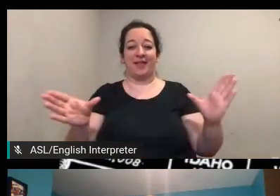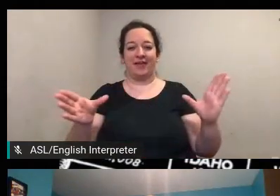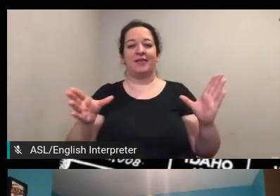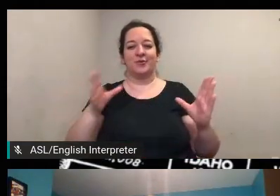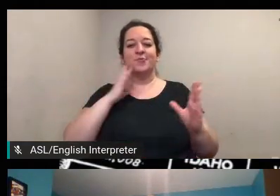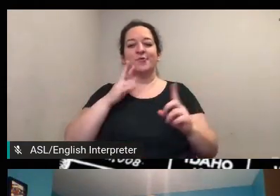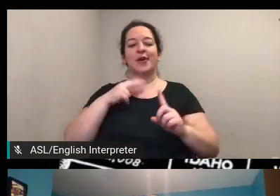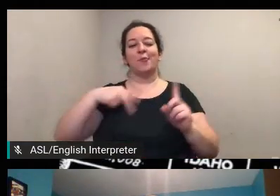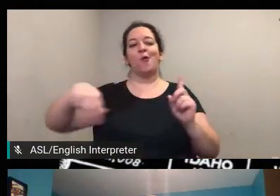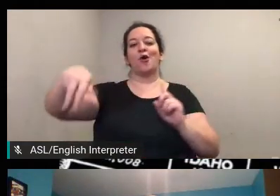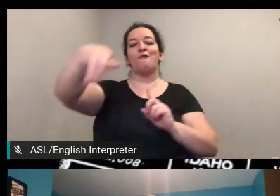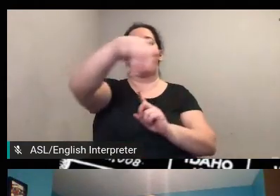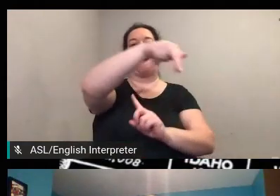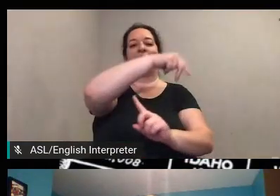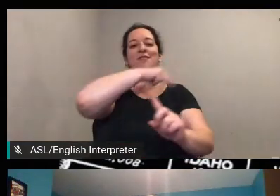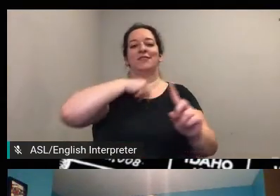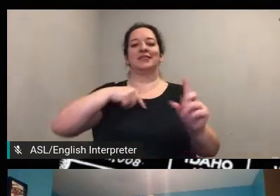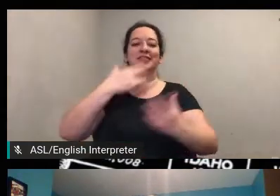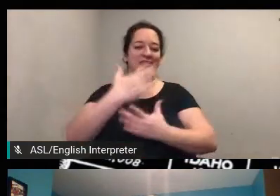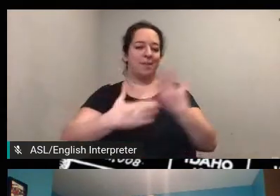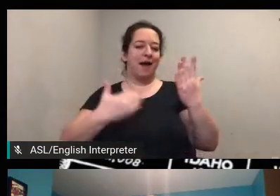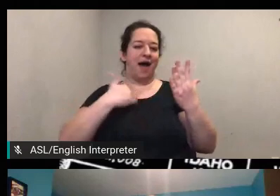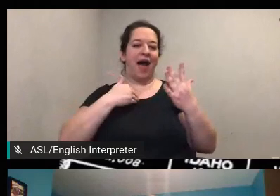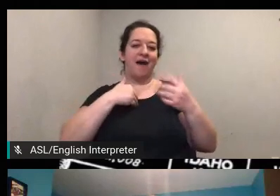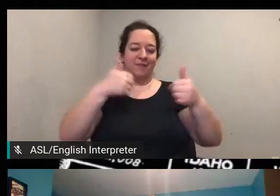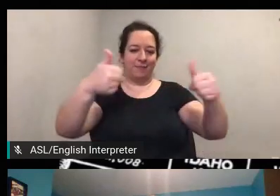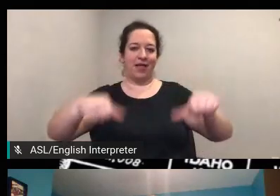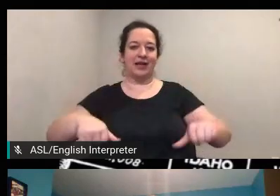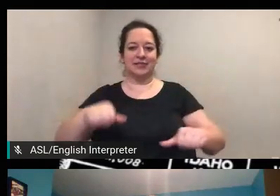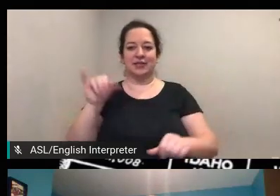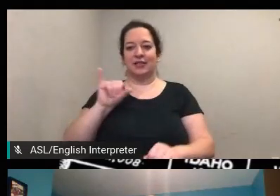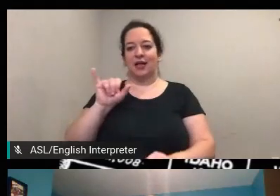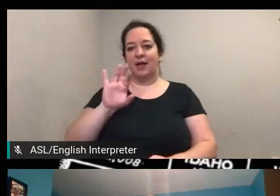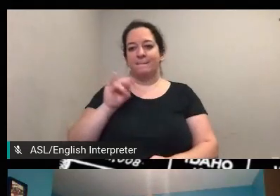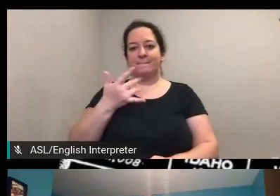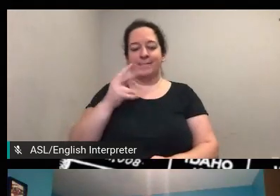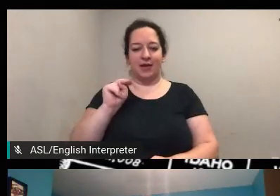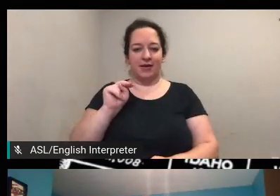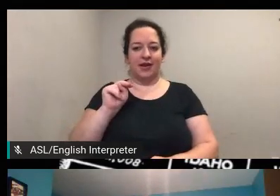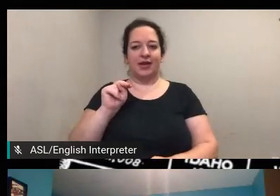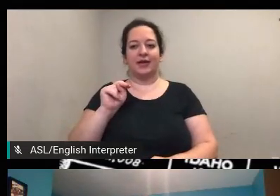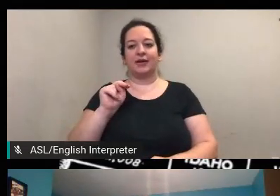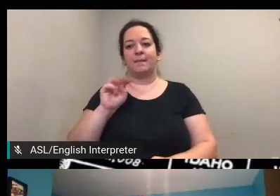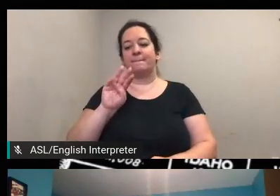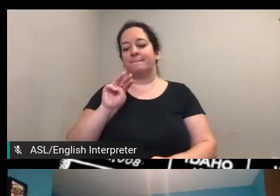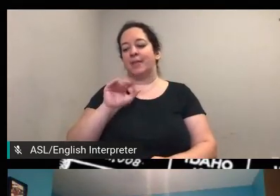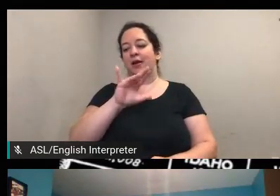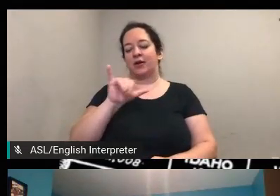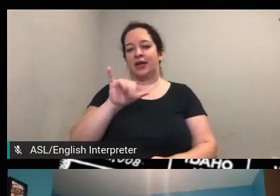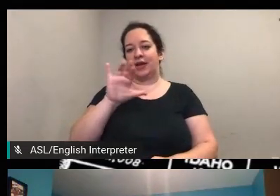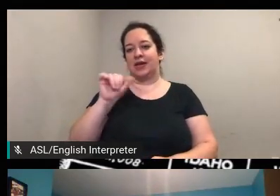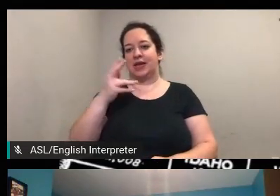walk around and just check out some of them have plaques so like marianne chad carrie's house is one of those